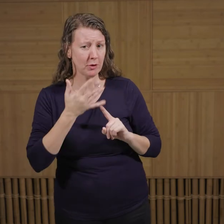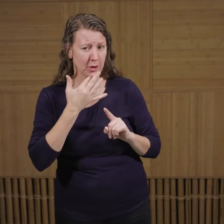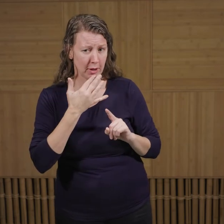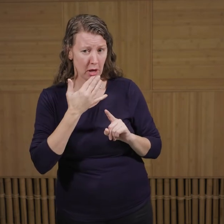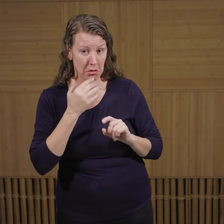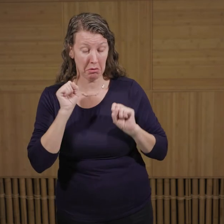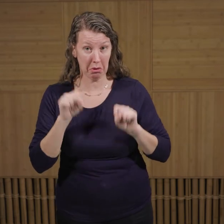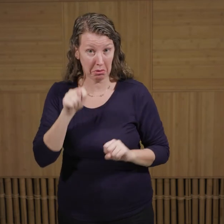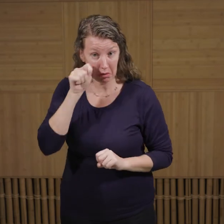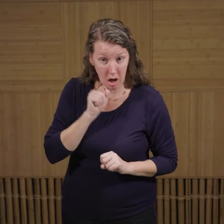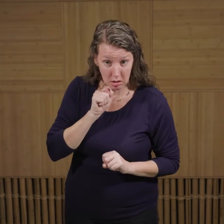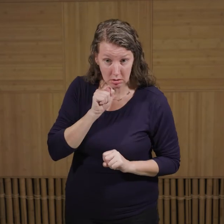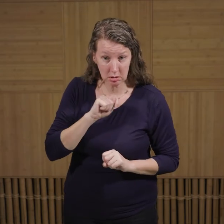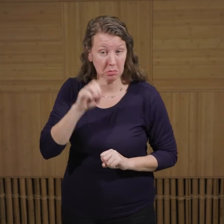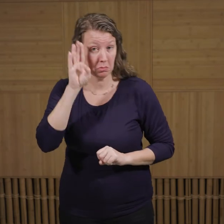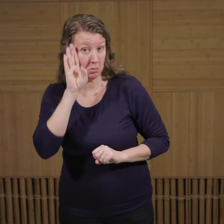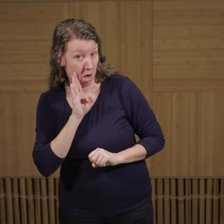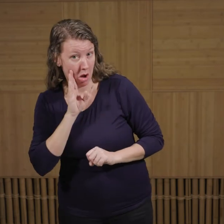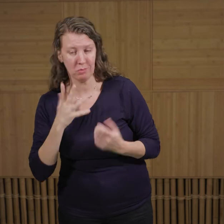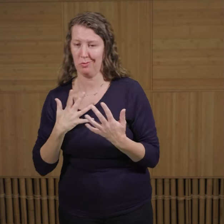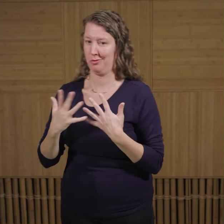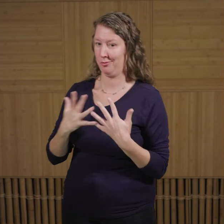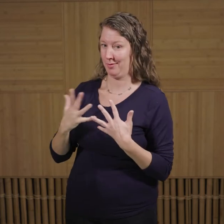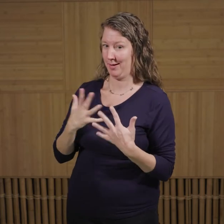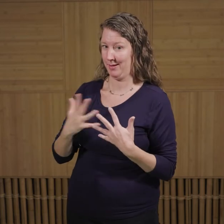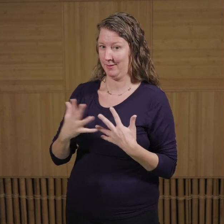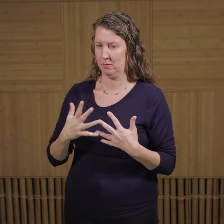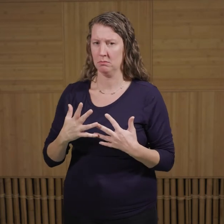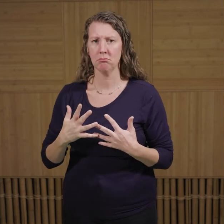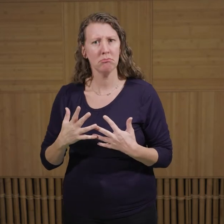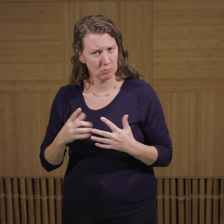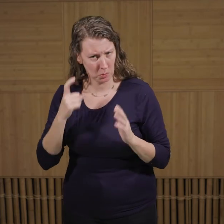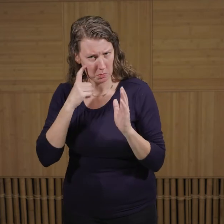They can be tan, brown or a dark gray, but they all do have similar markings.